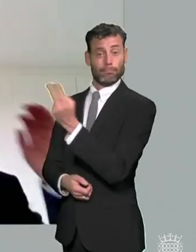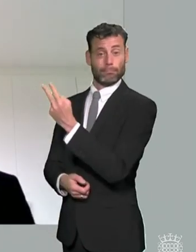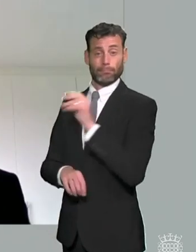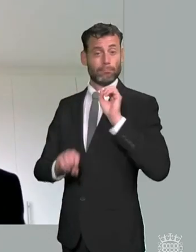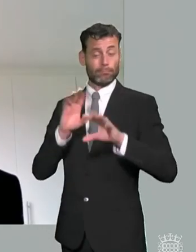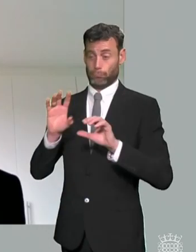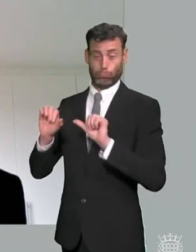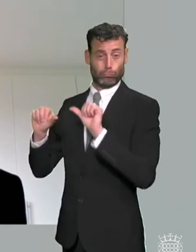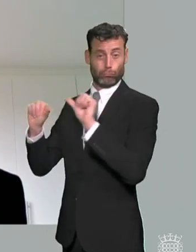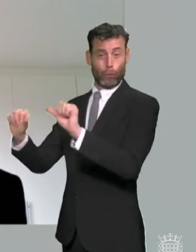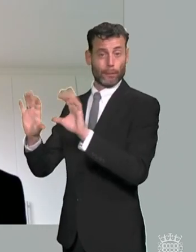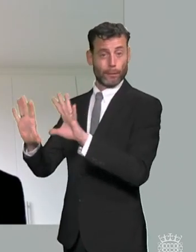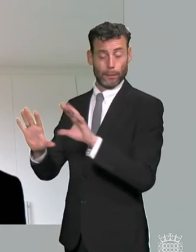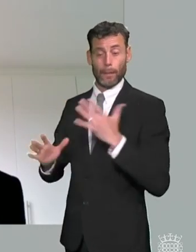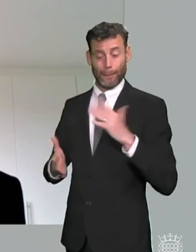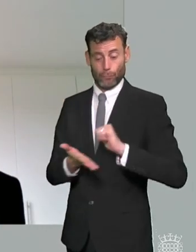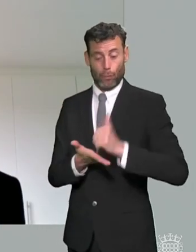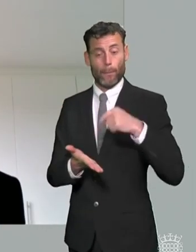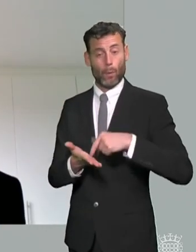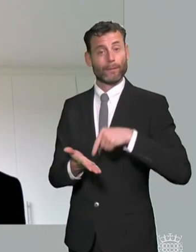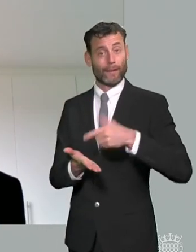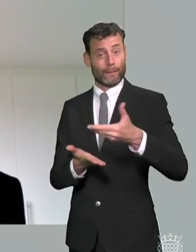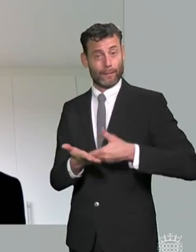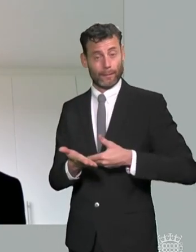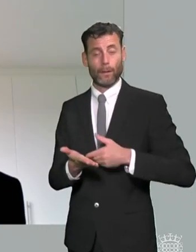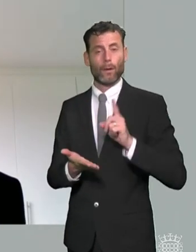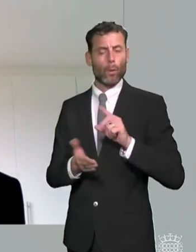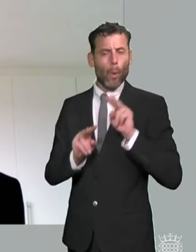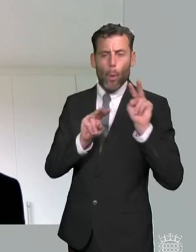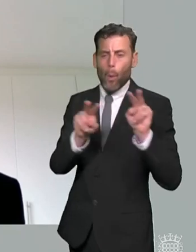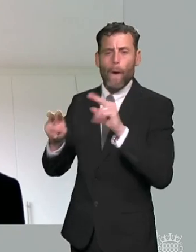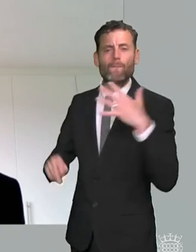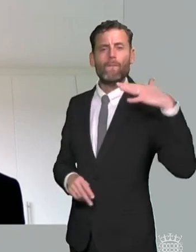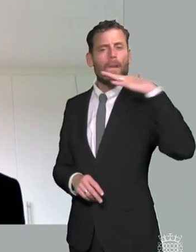um earlier this year which looked at 500 investigations we carried out into covert